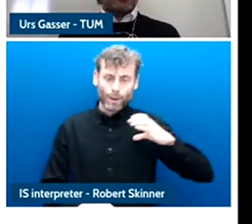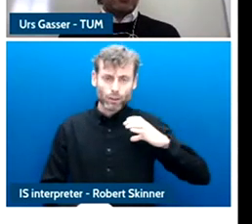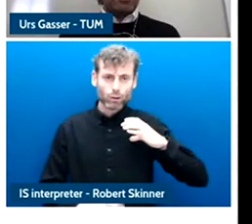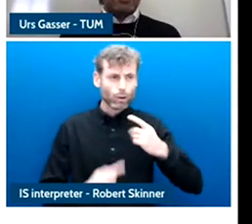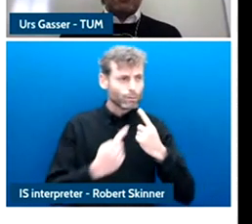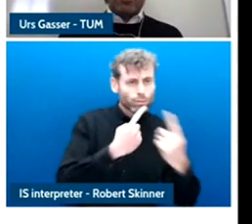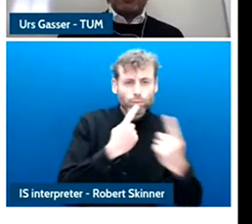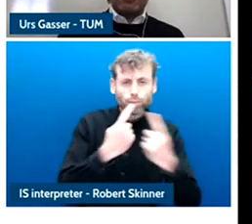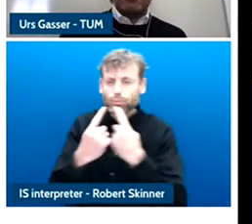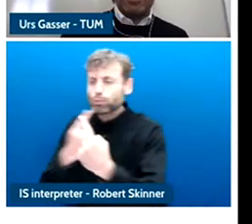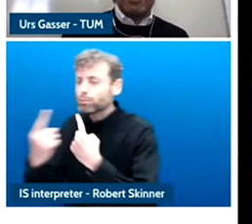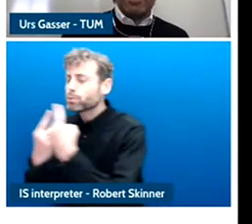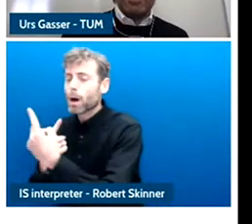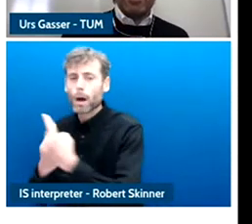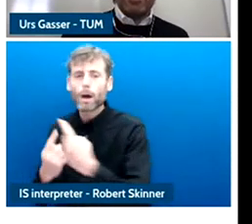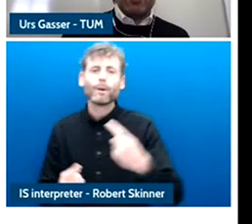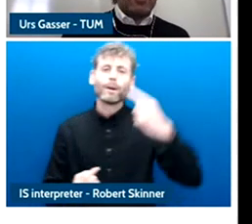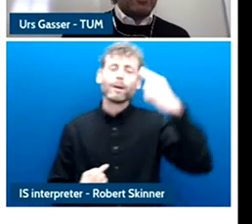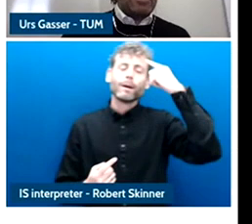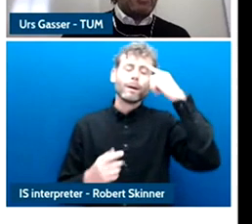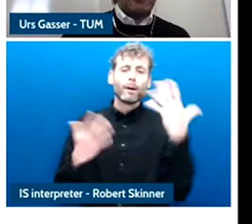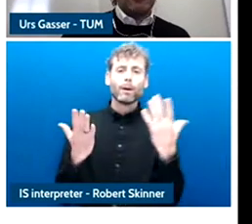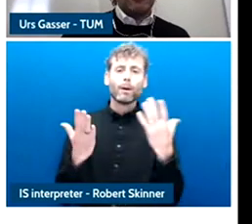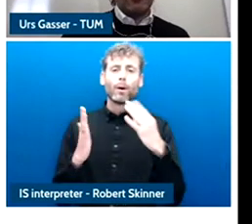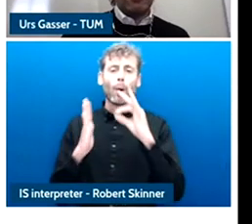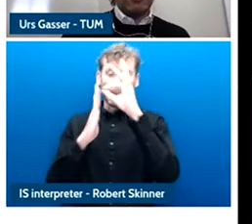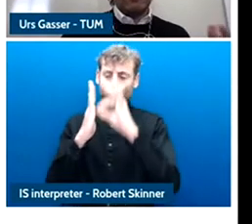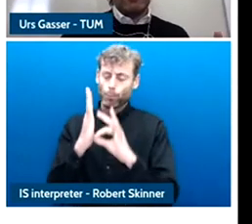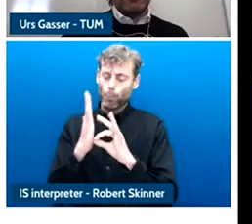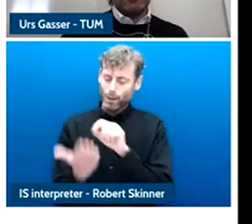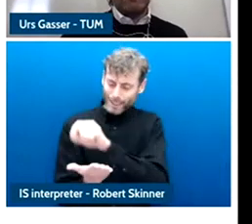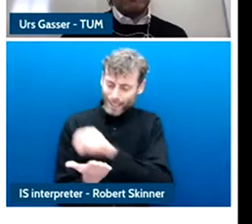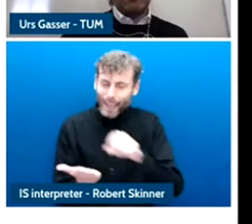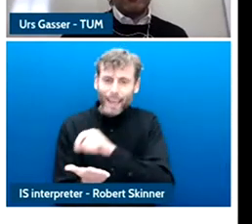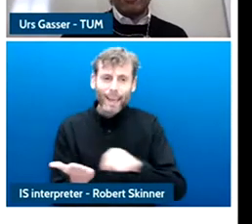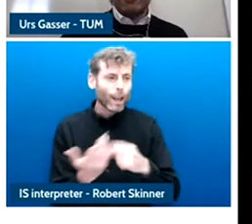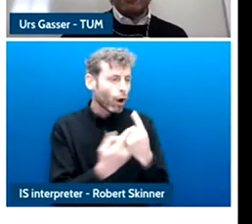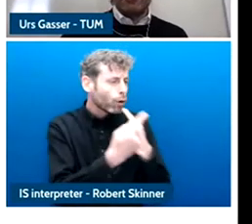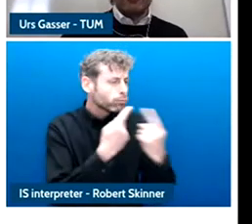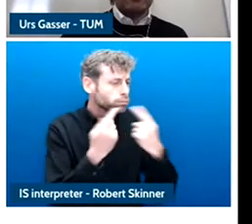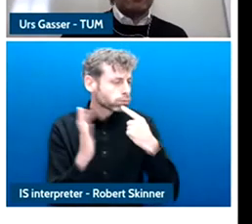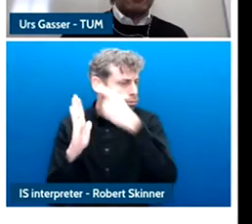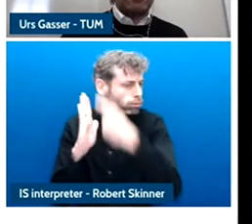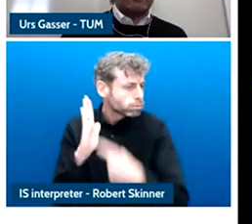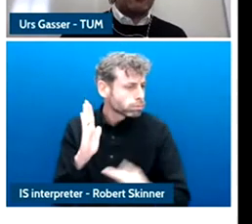people into these conversations and but it has to go beyond policy making as I